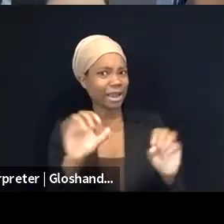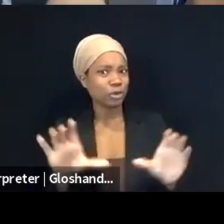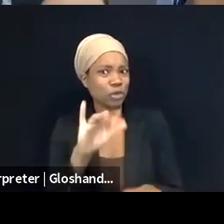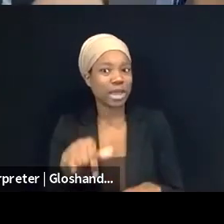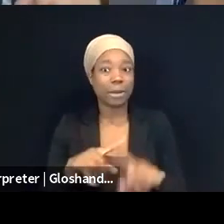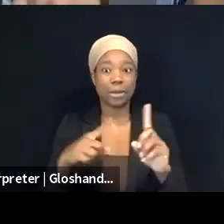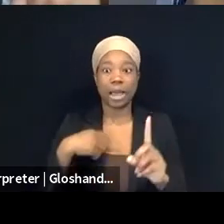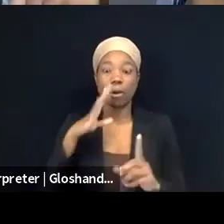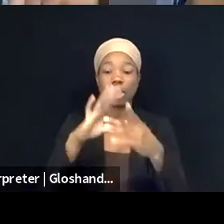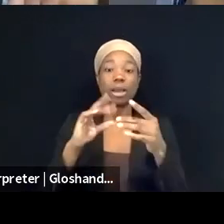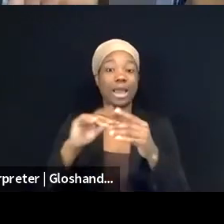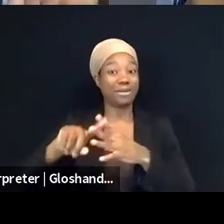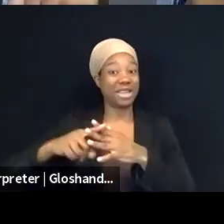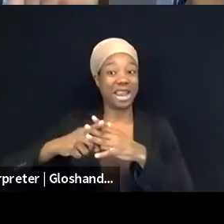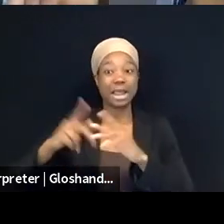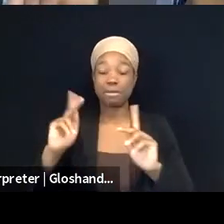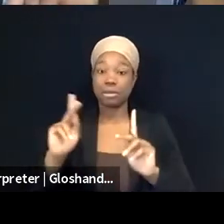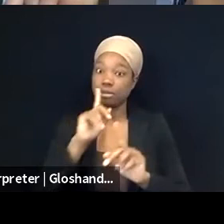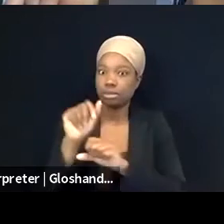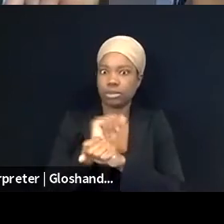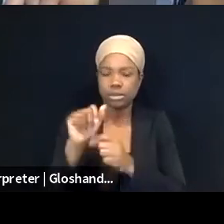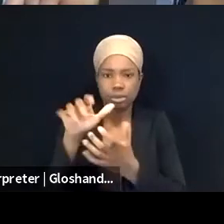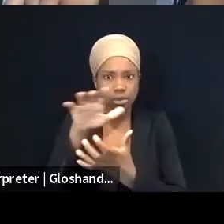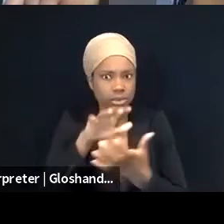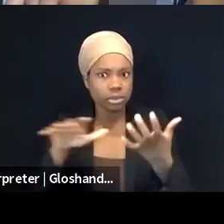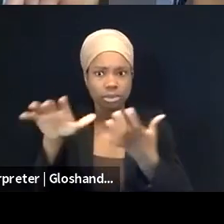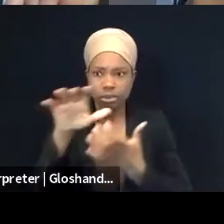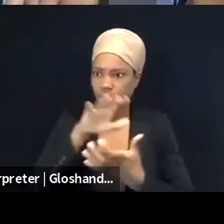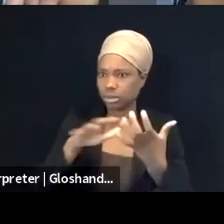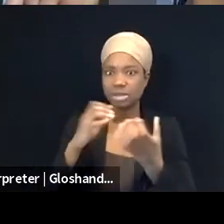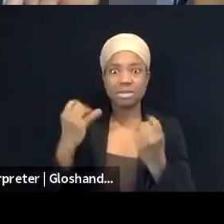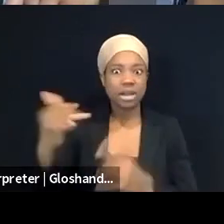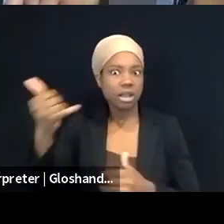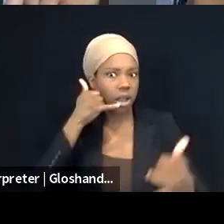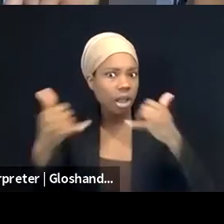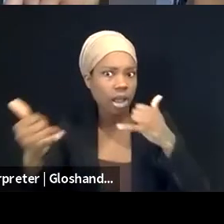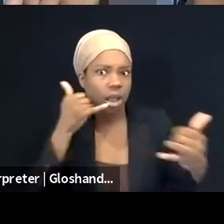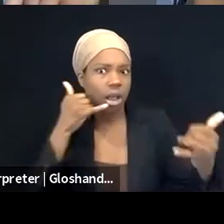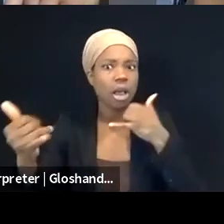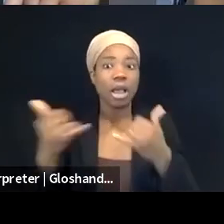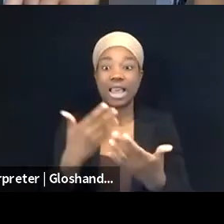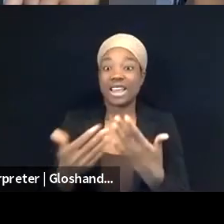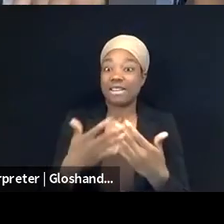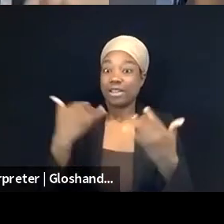people were really confused and we got a lot of calls, and even today we still get calls, unusually, maybe it's, you know,